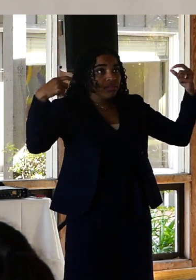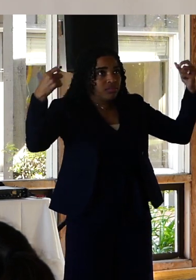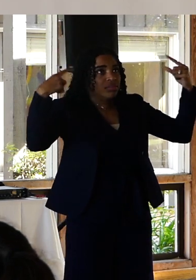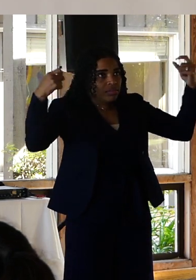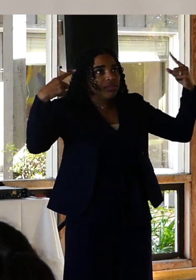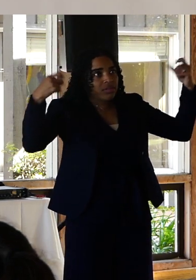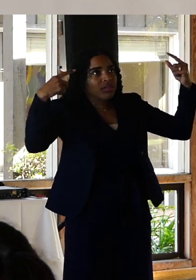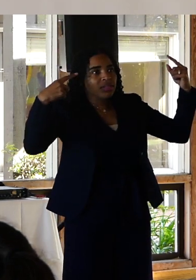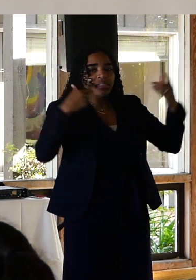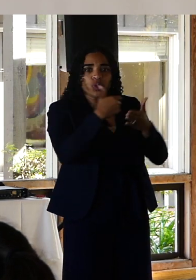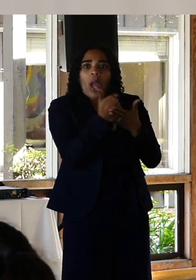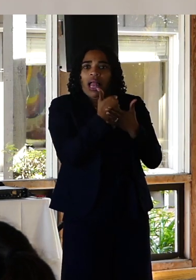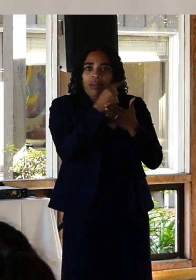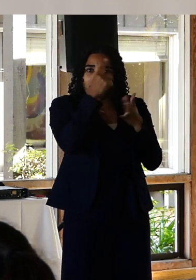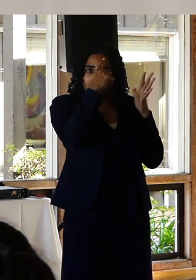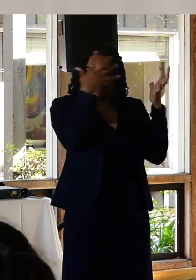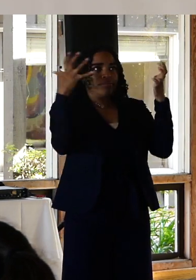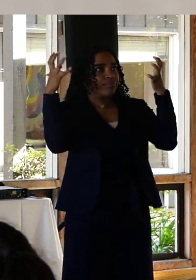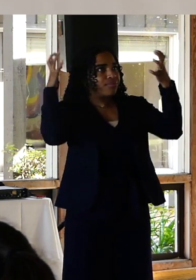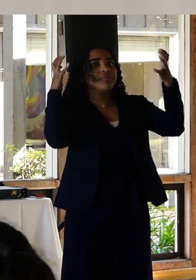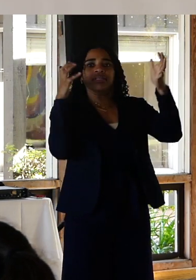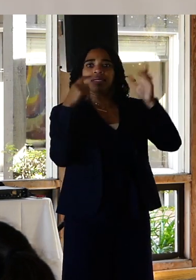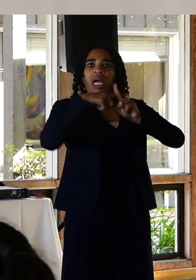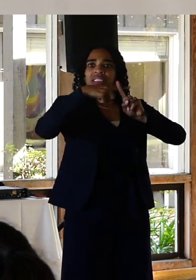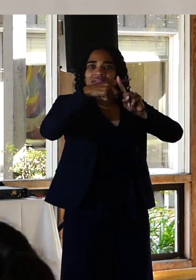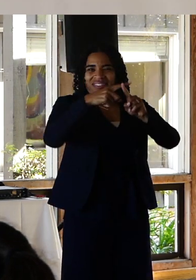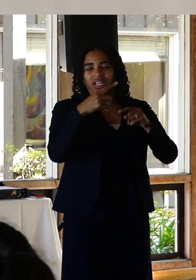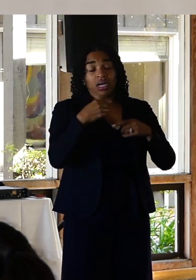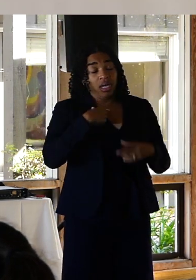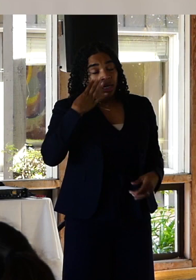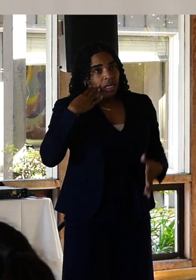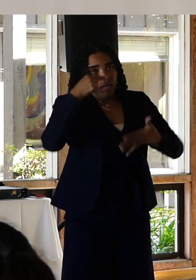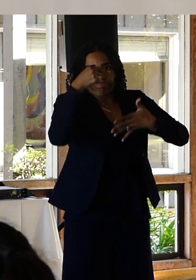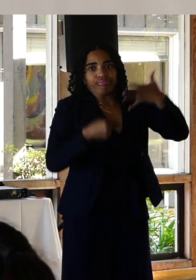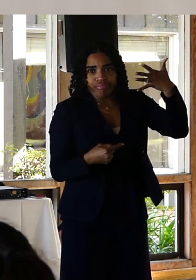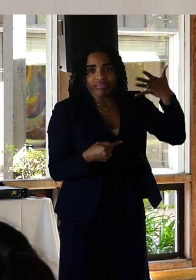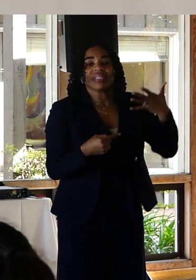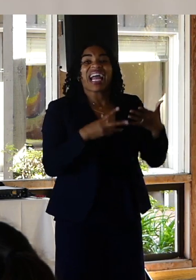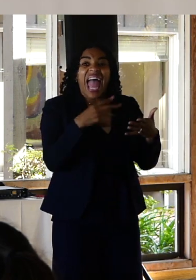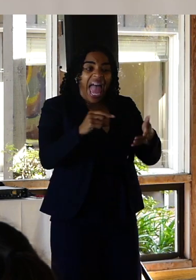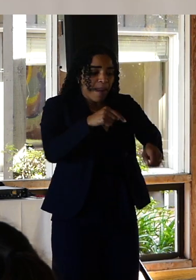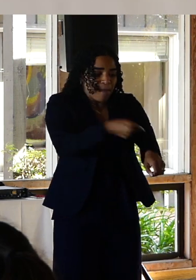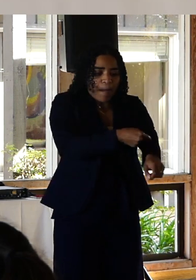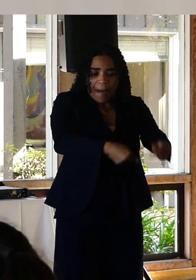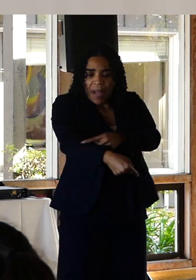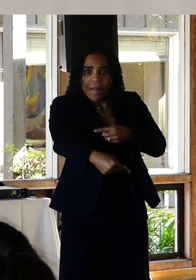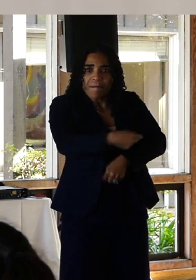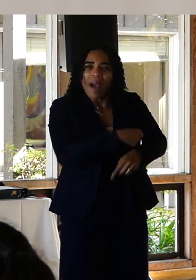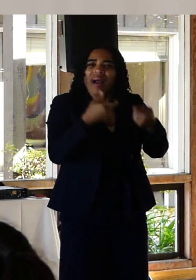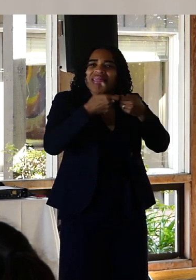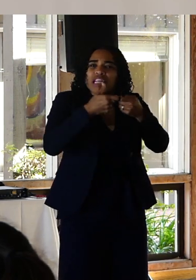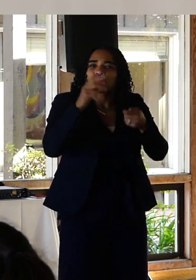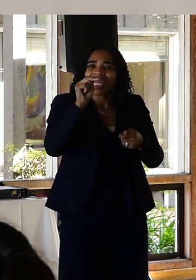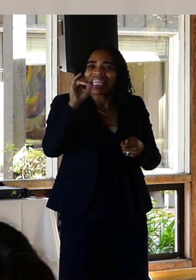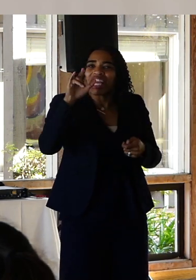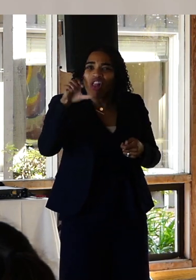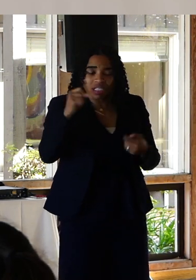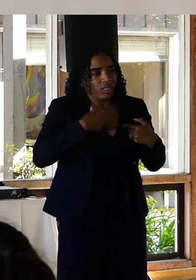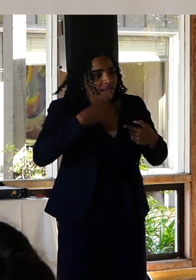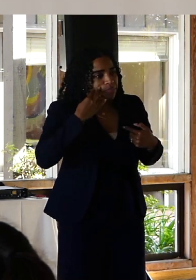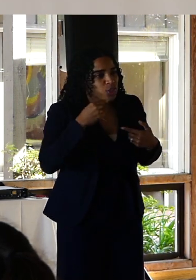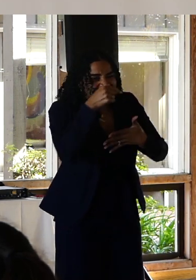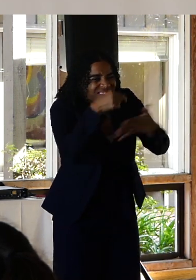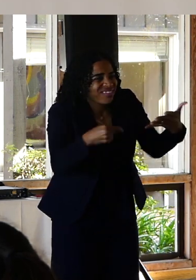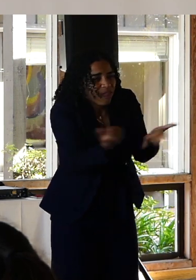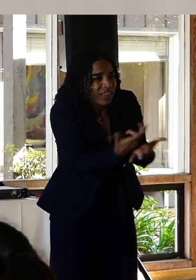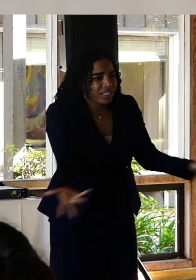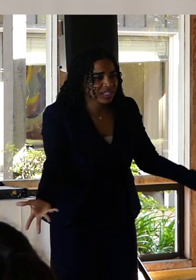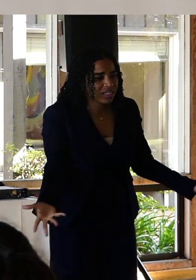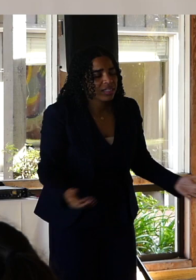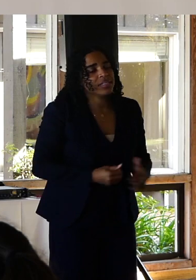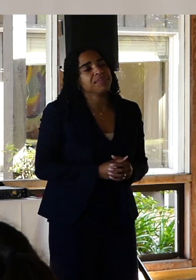zap electro magnetic pulses into your prefrontal cortex. And even electroconvulsive therapy. I.